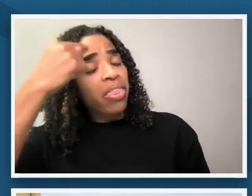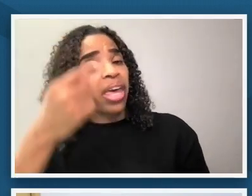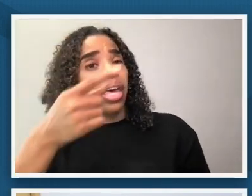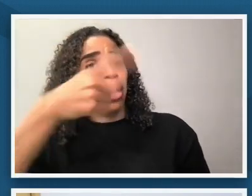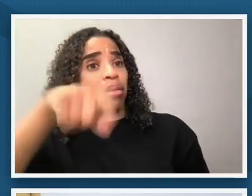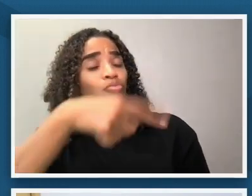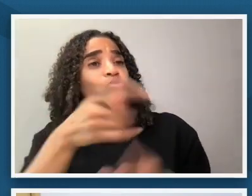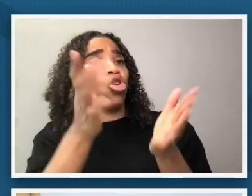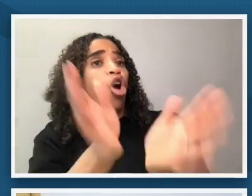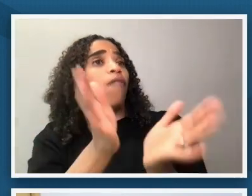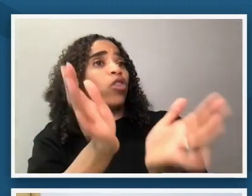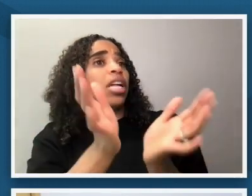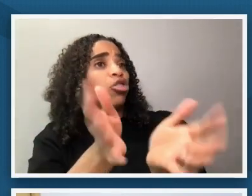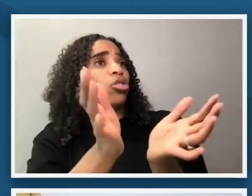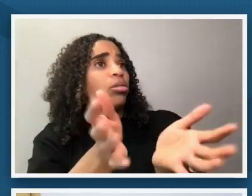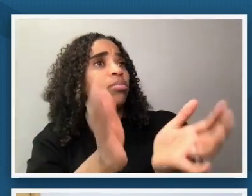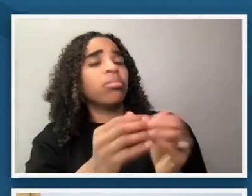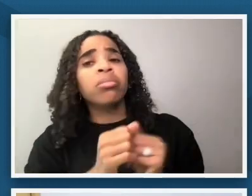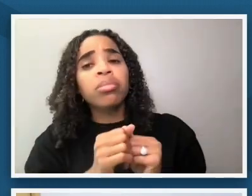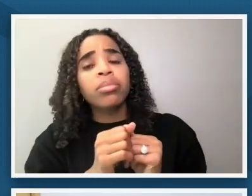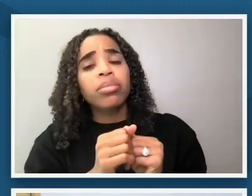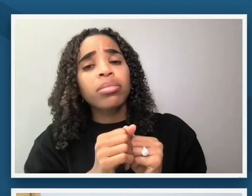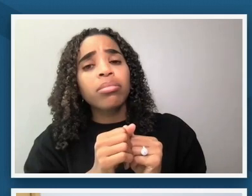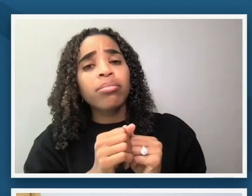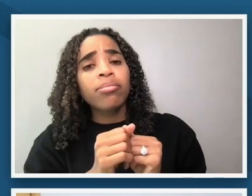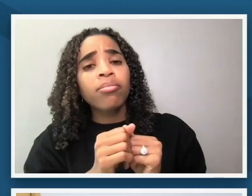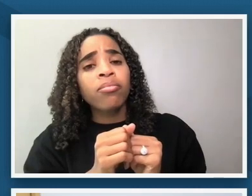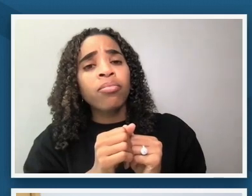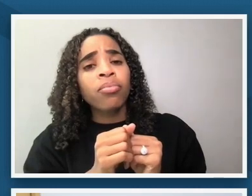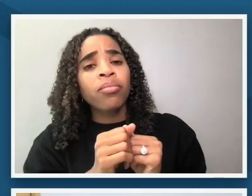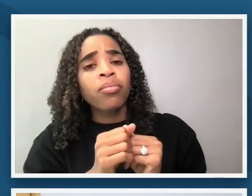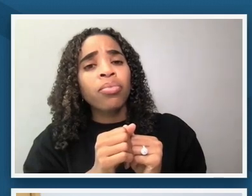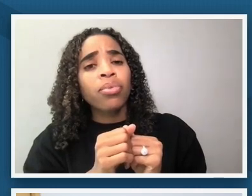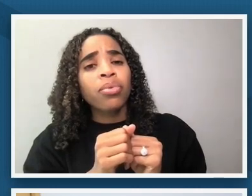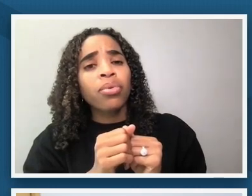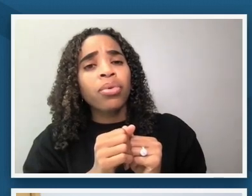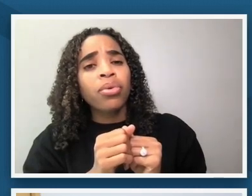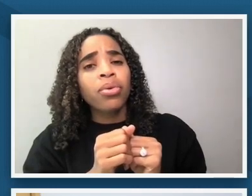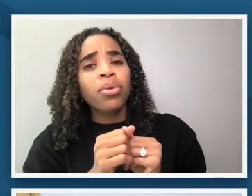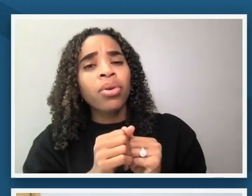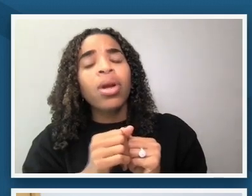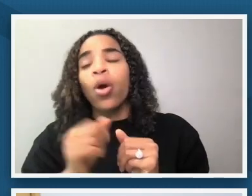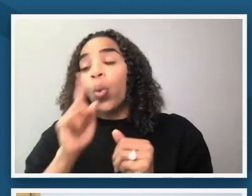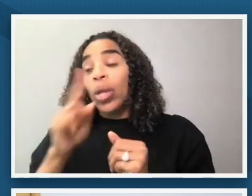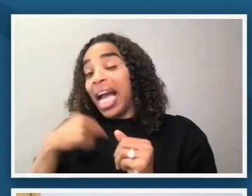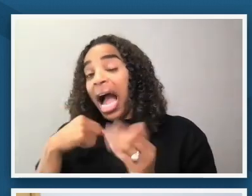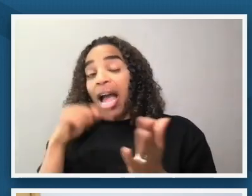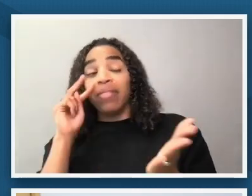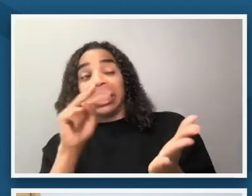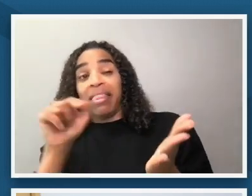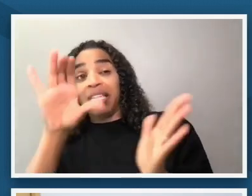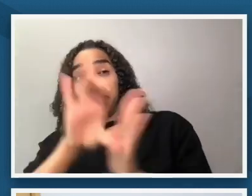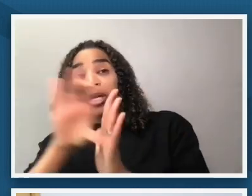these again even as you say through all our planning like it's there's still a freshness that you know we're